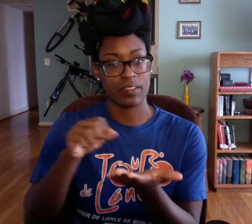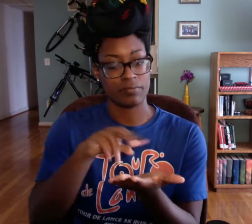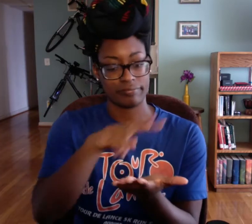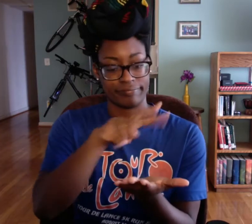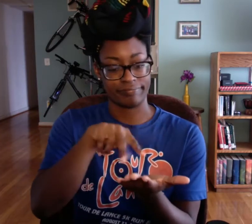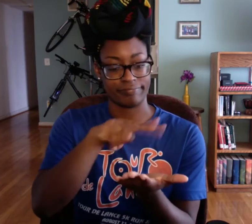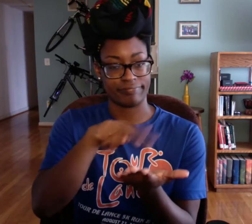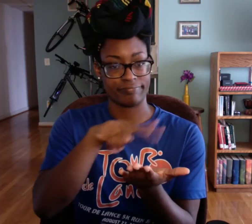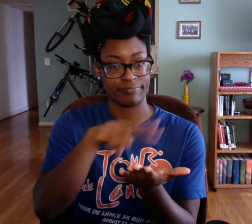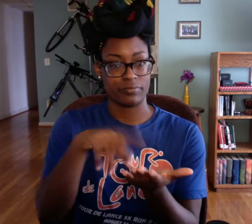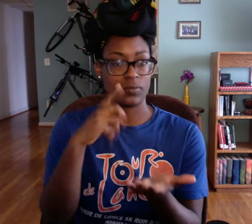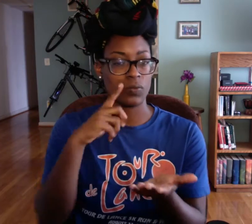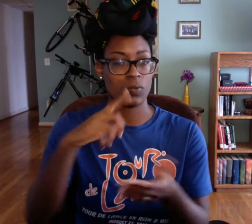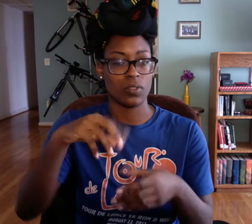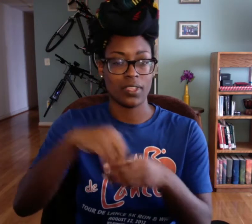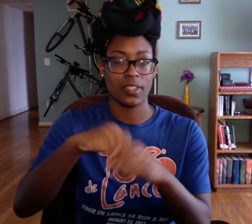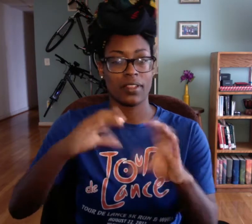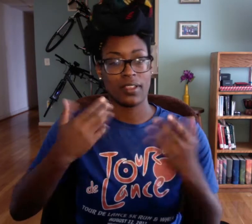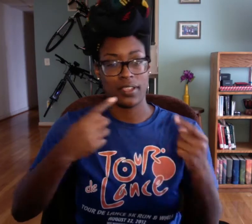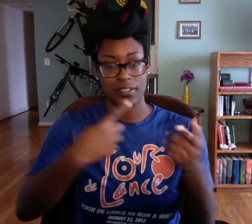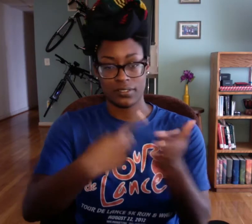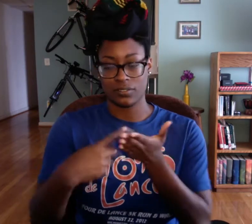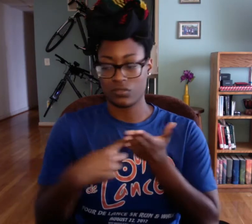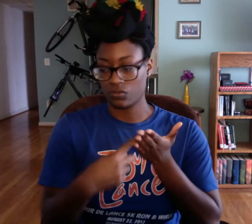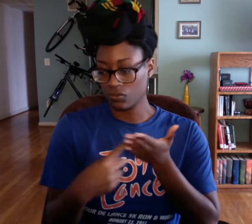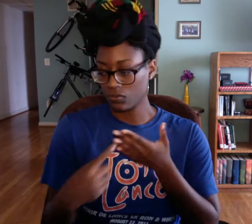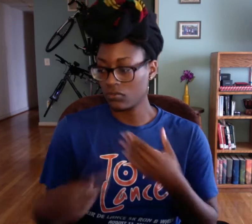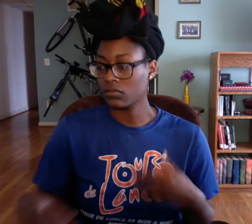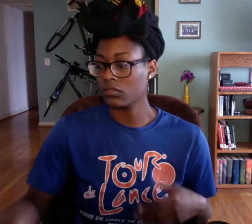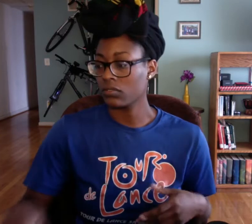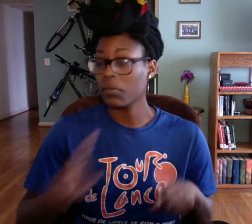I get to class and I can participate in the in-class discussions.